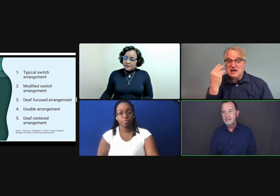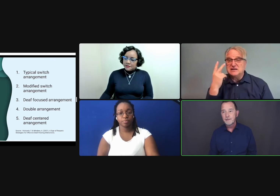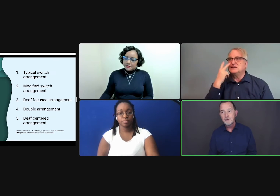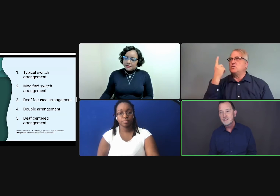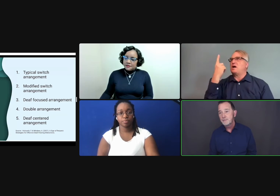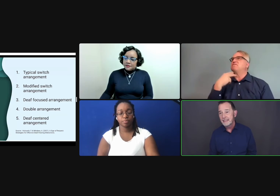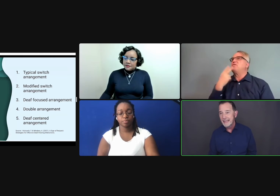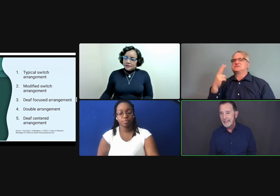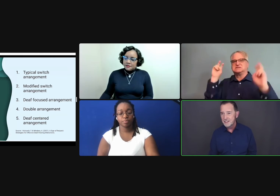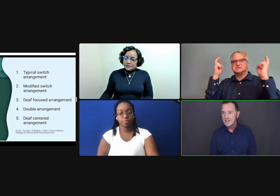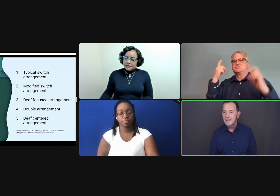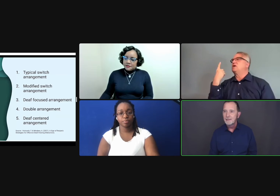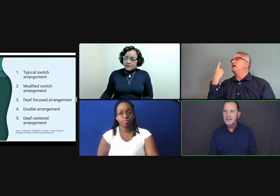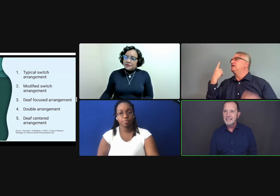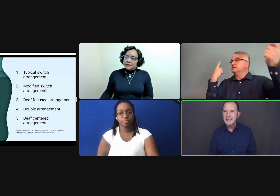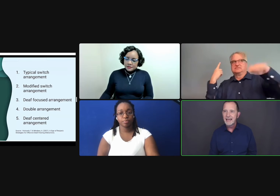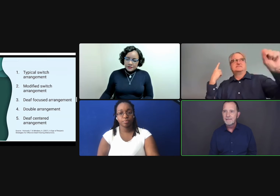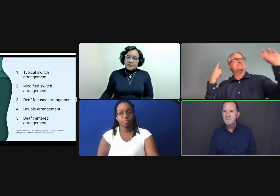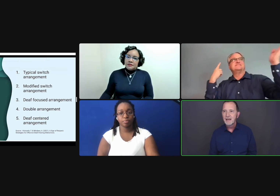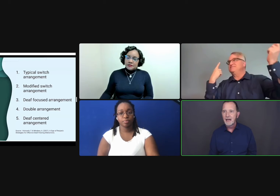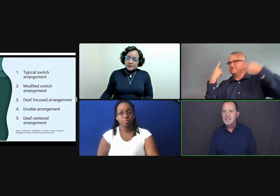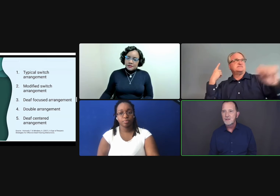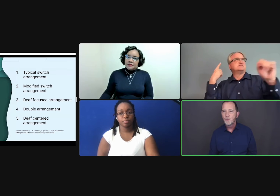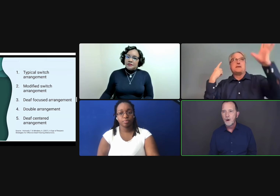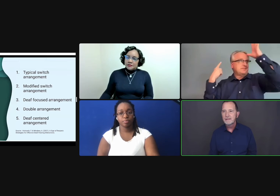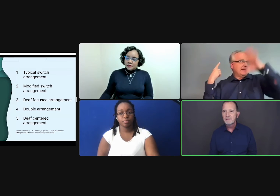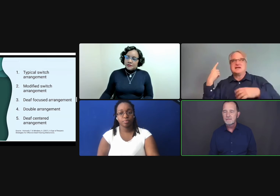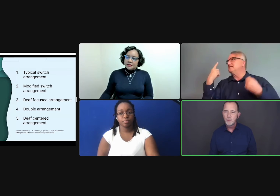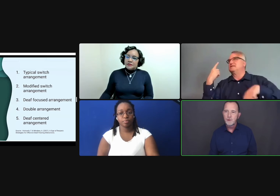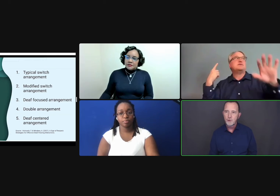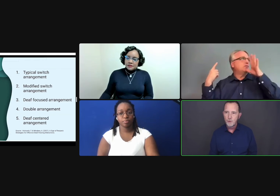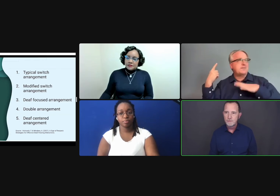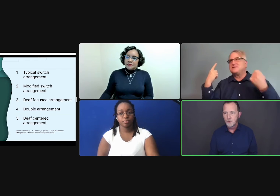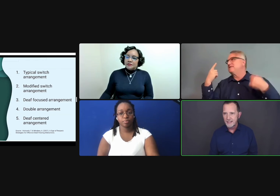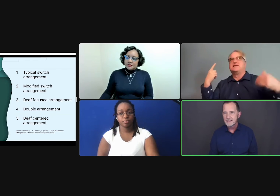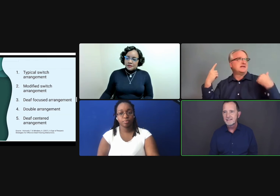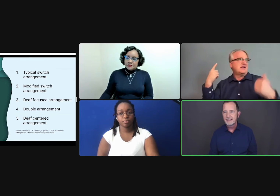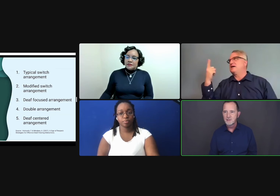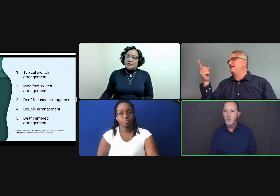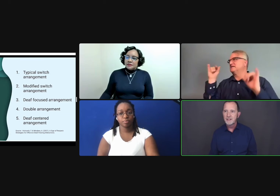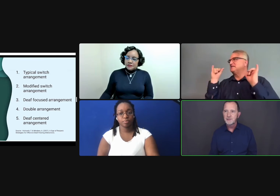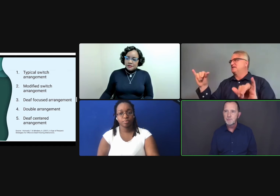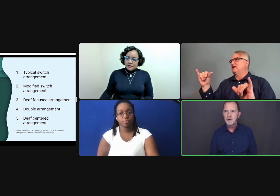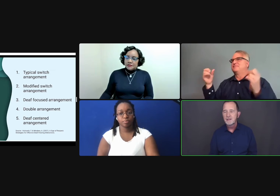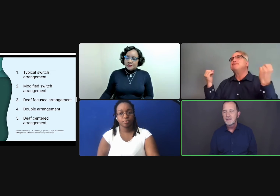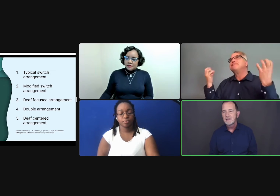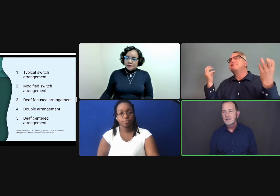as a deaf person to be engaged because, again, I'll see one, quote unquote, voice that is the one interpreter